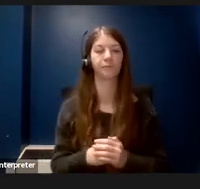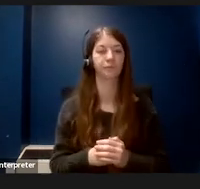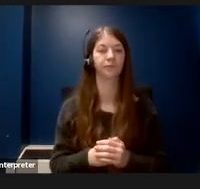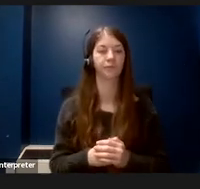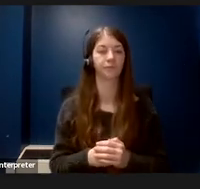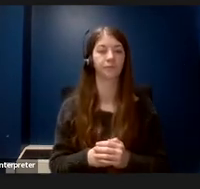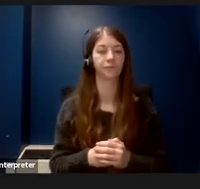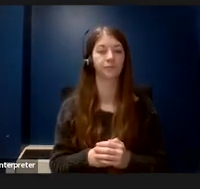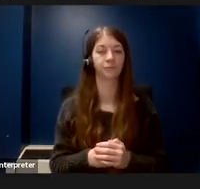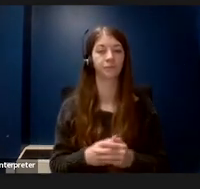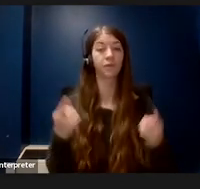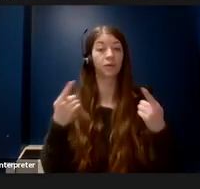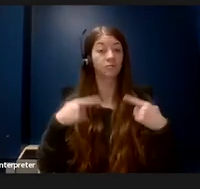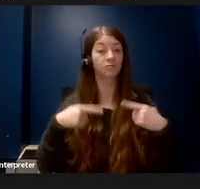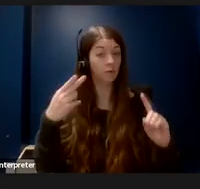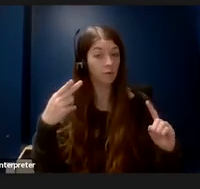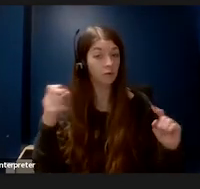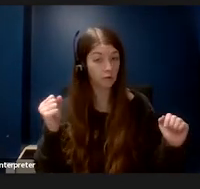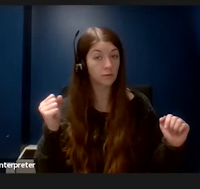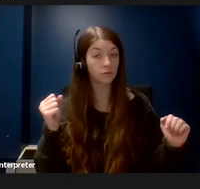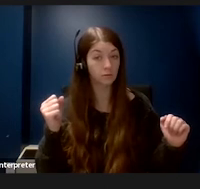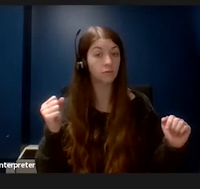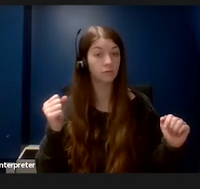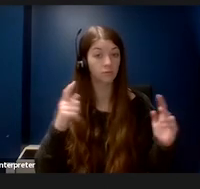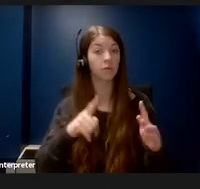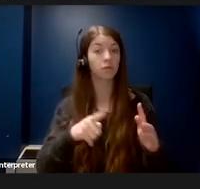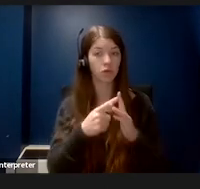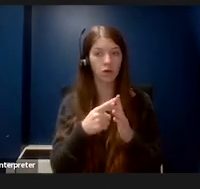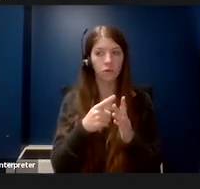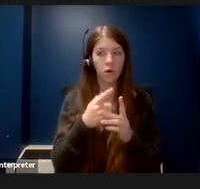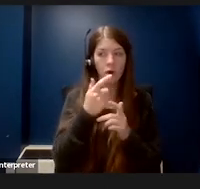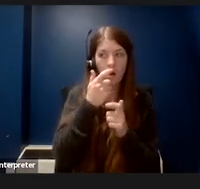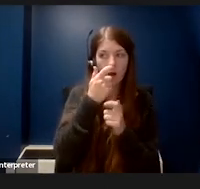During high school, I was starting to develop my interest in science. One year,